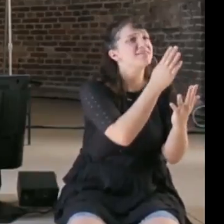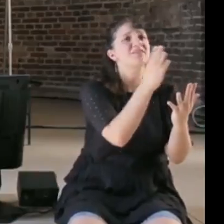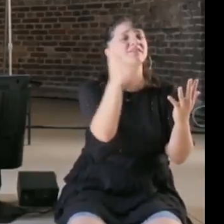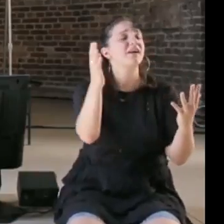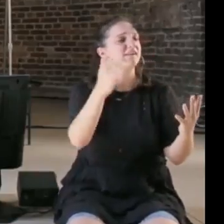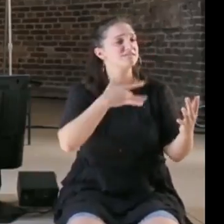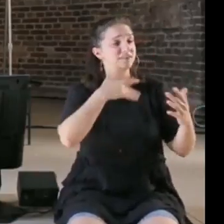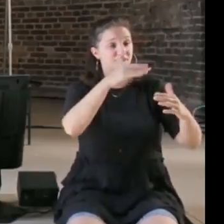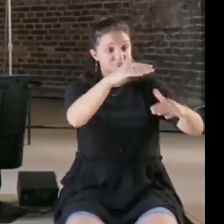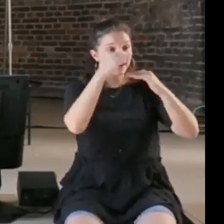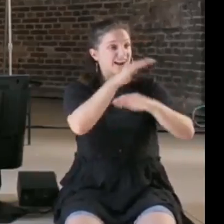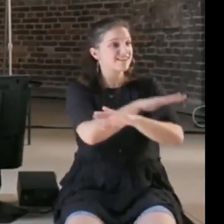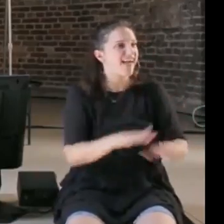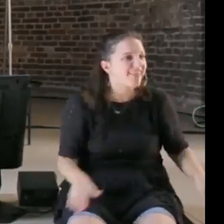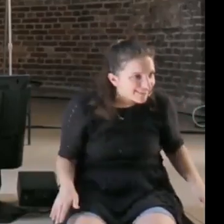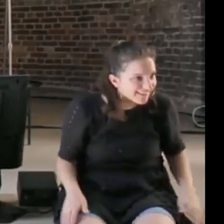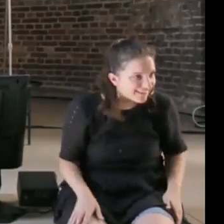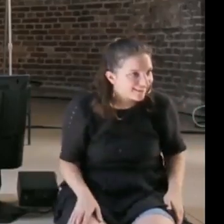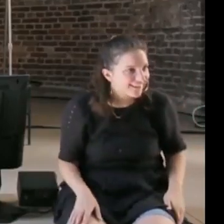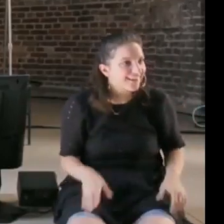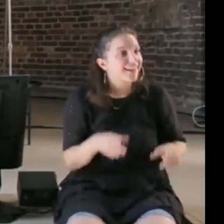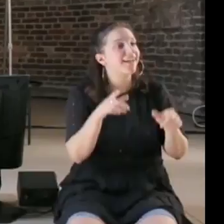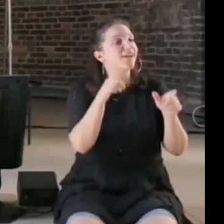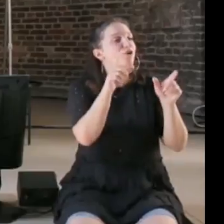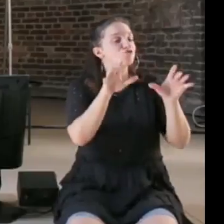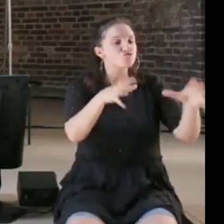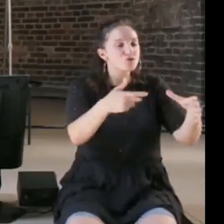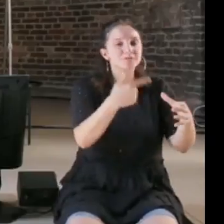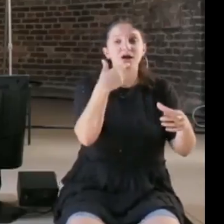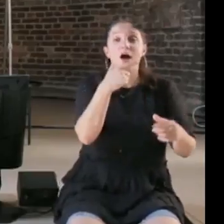we could do a start-up in this area or we could be working here at the University, we